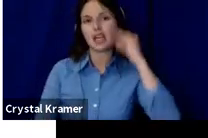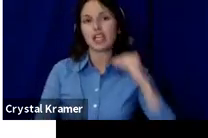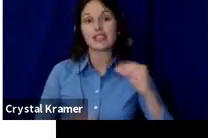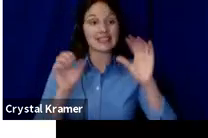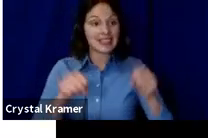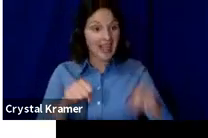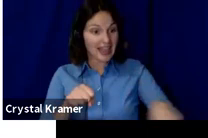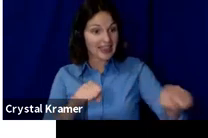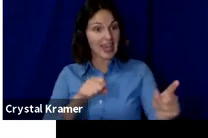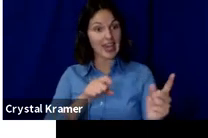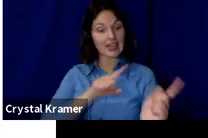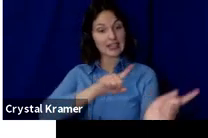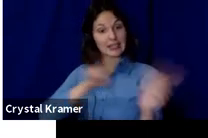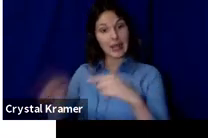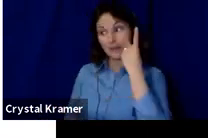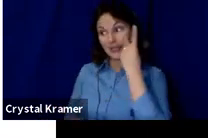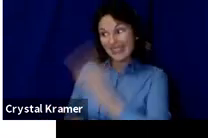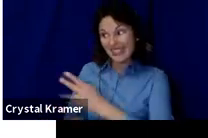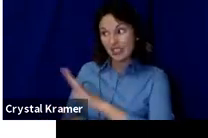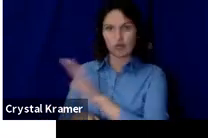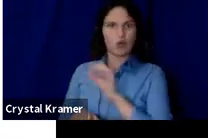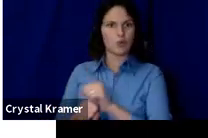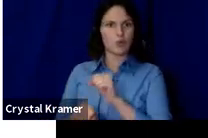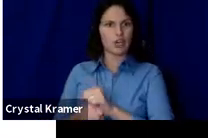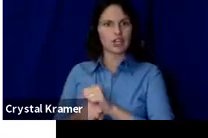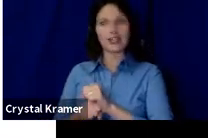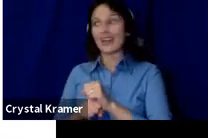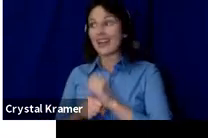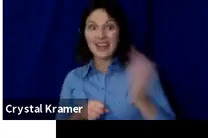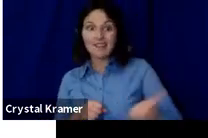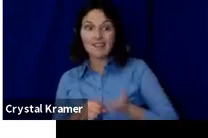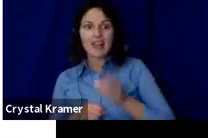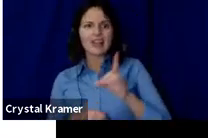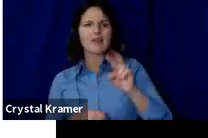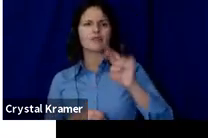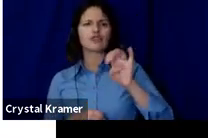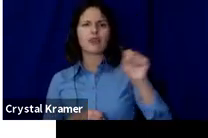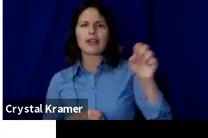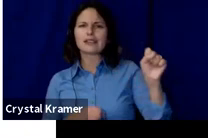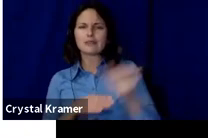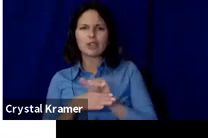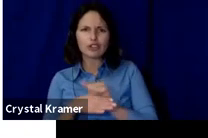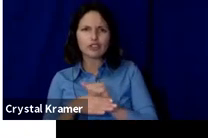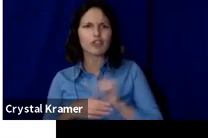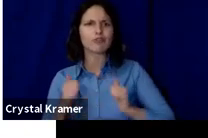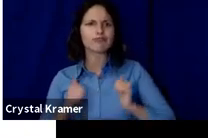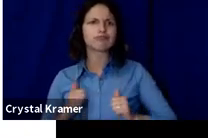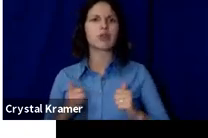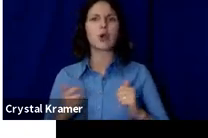Is there an invited address they can get you, an open studio only for donors they can experience,